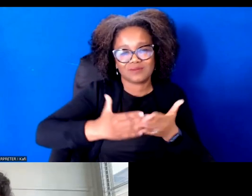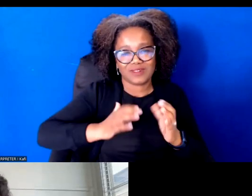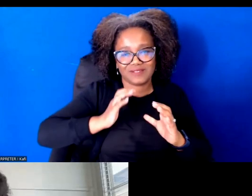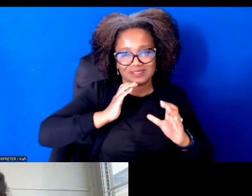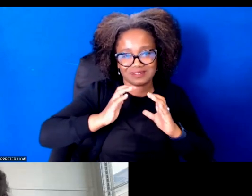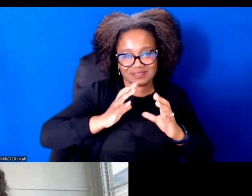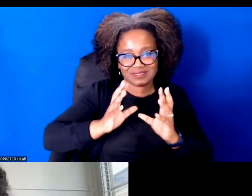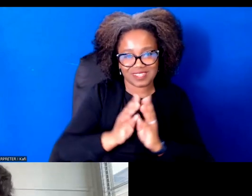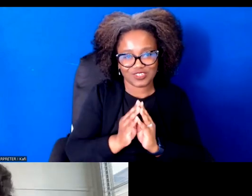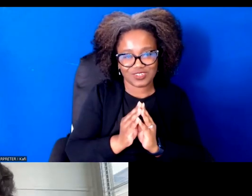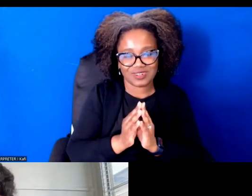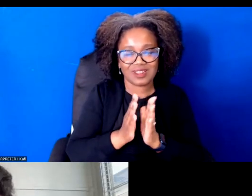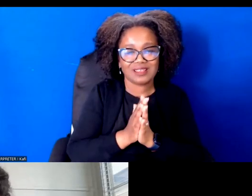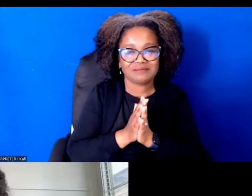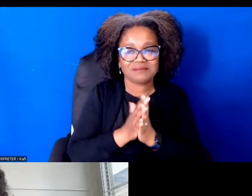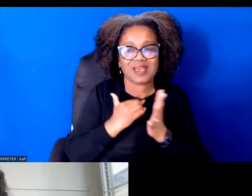all three of you to be in conversation together.